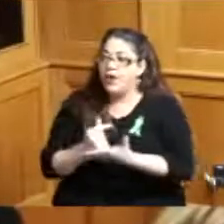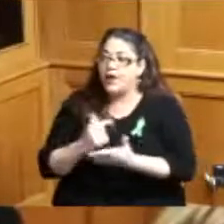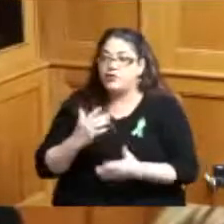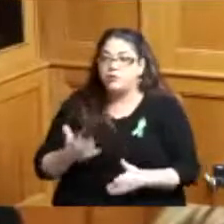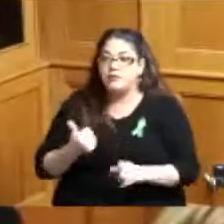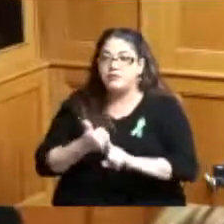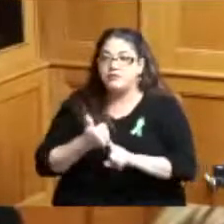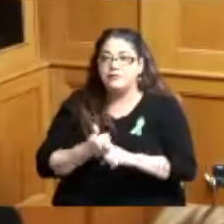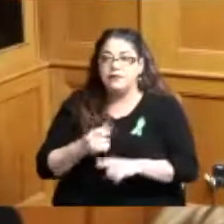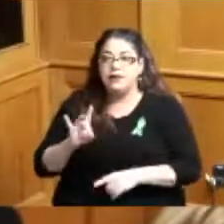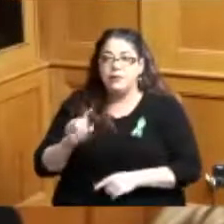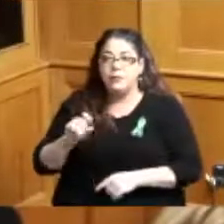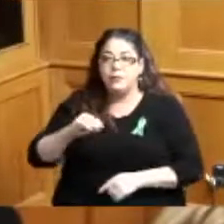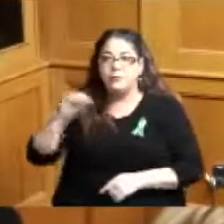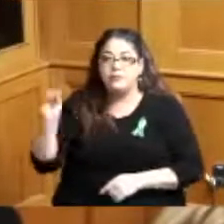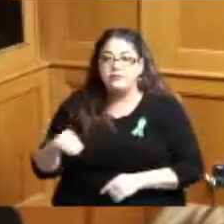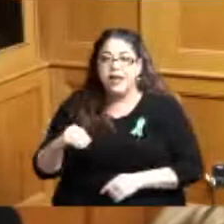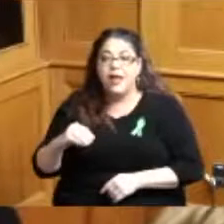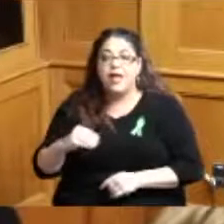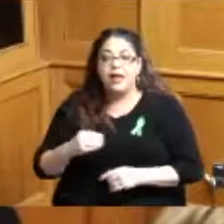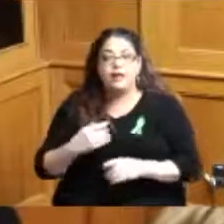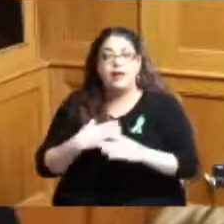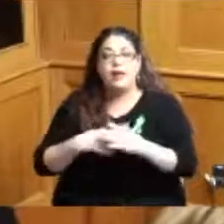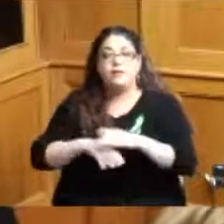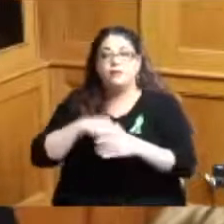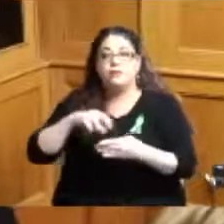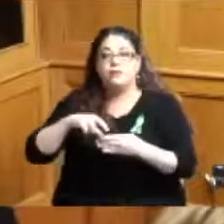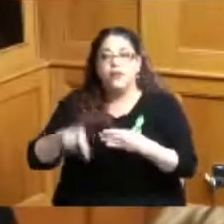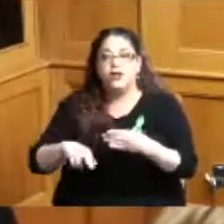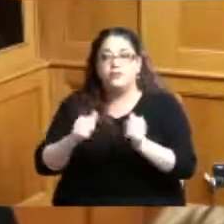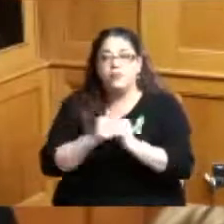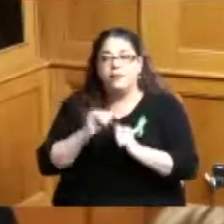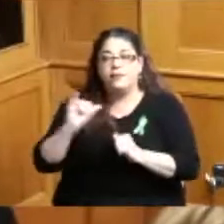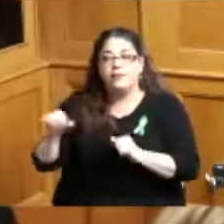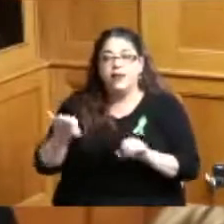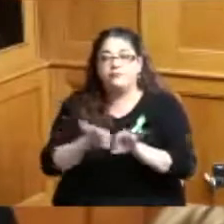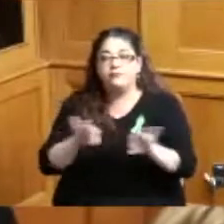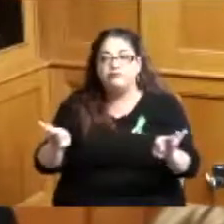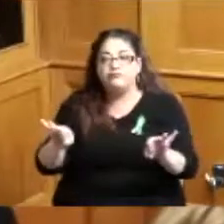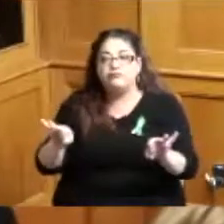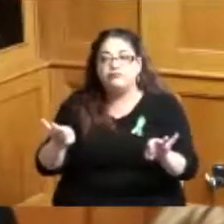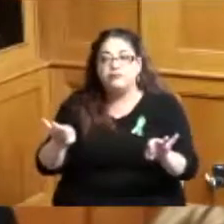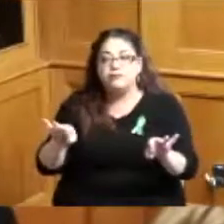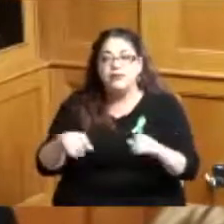out with industry recognized certifications 64 64 percent of those grads start a career